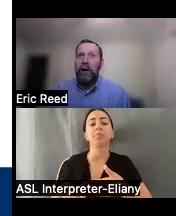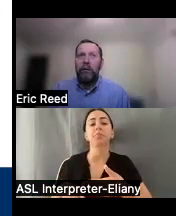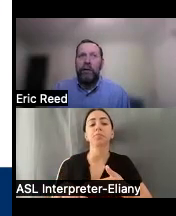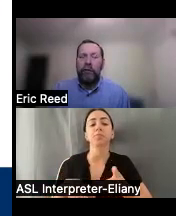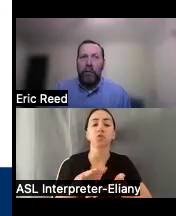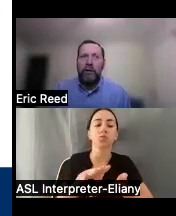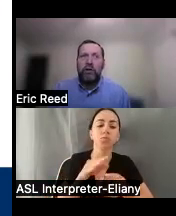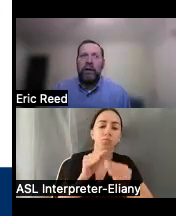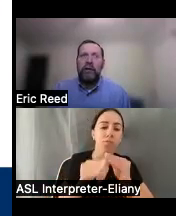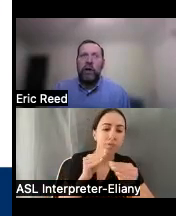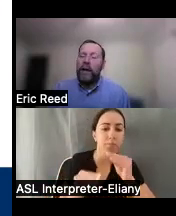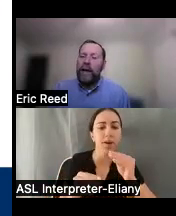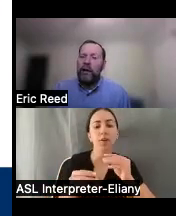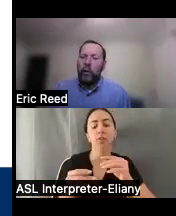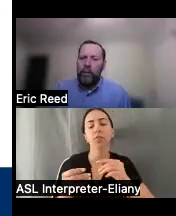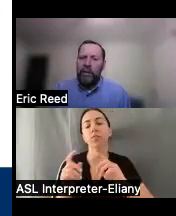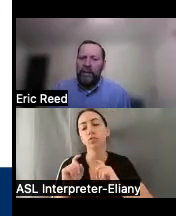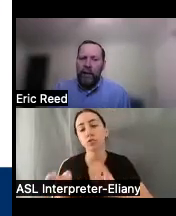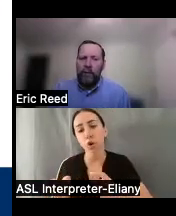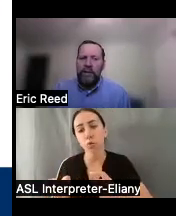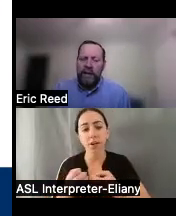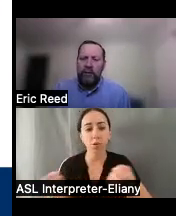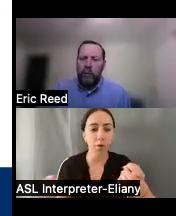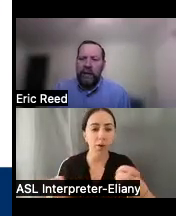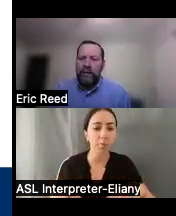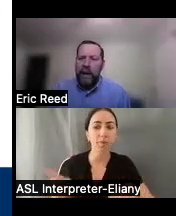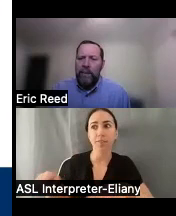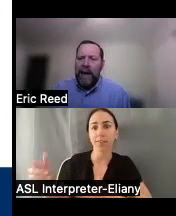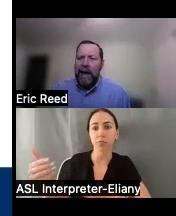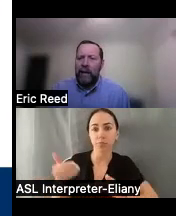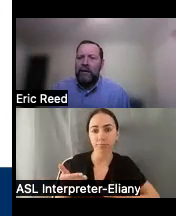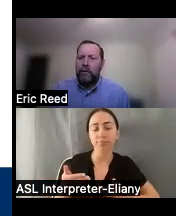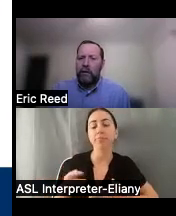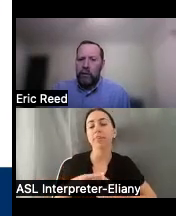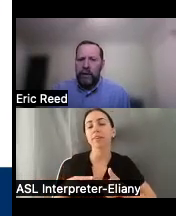refurbish donated equipment that they receive so we can get that back out into the community